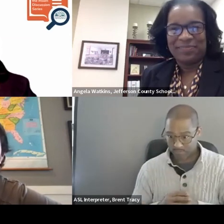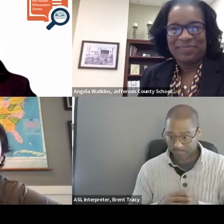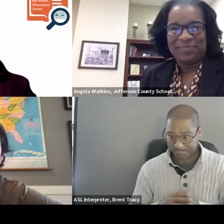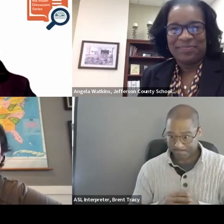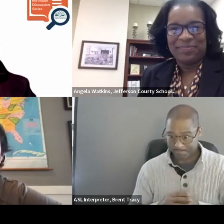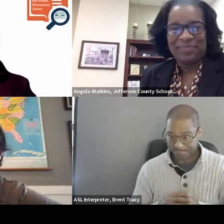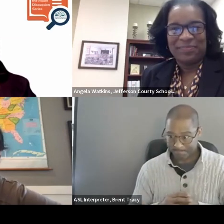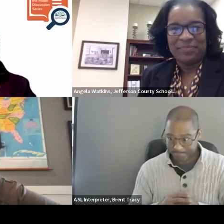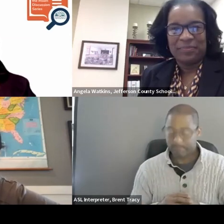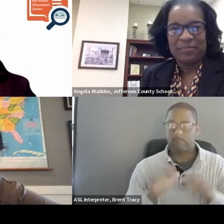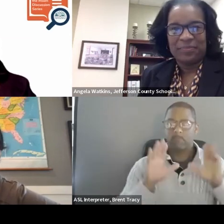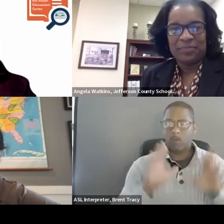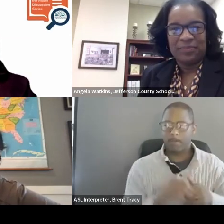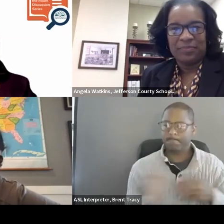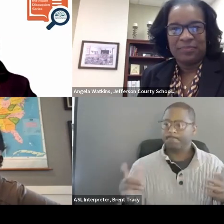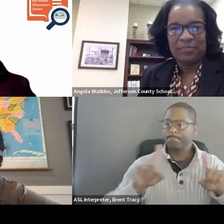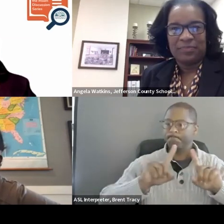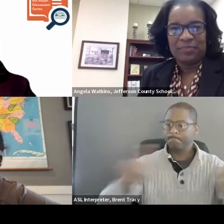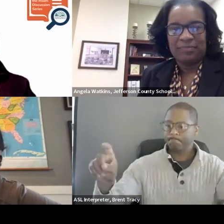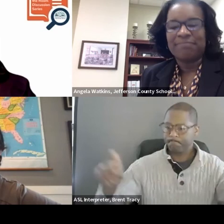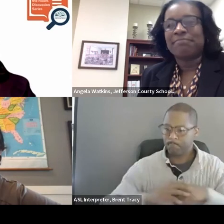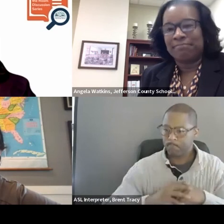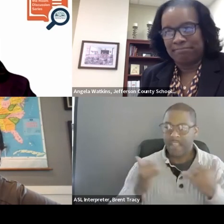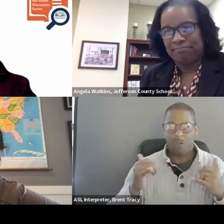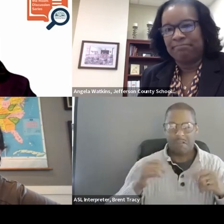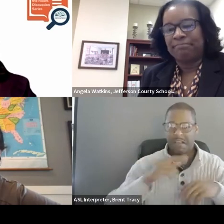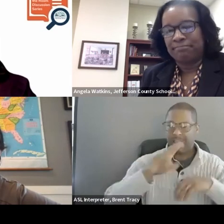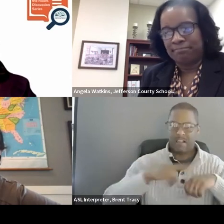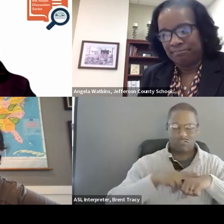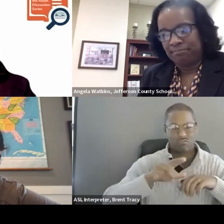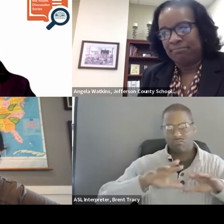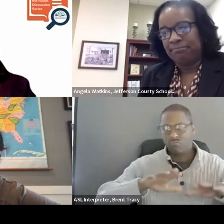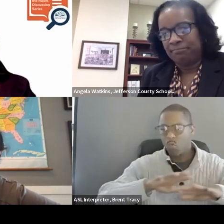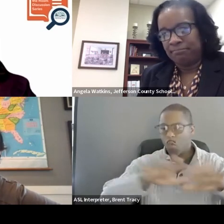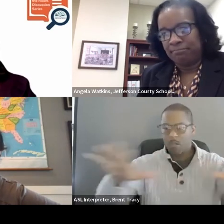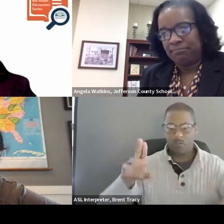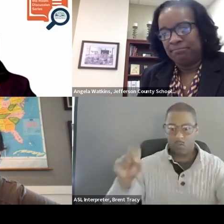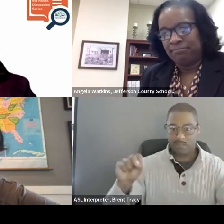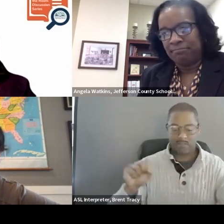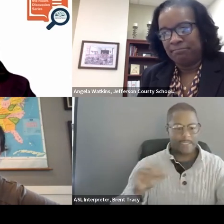"As we face a national teaching shortage, what tips might the panelists have for recruiting